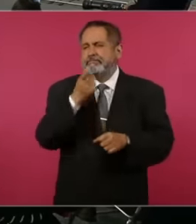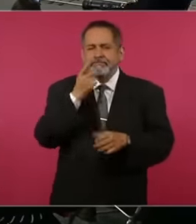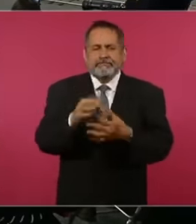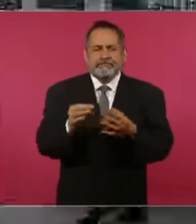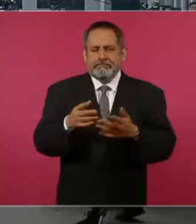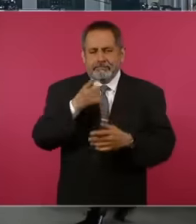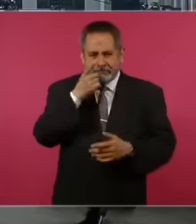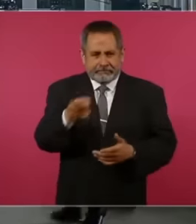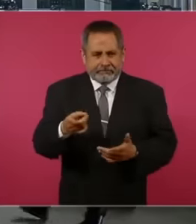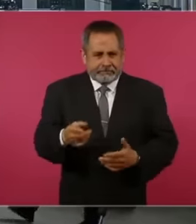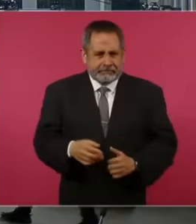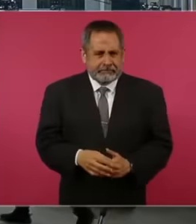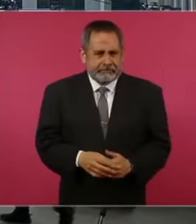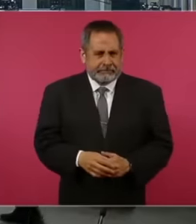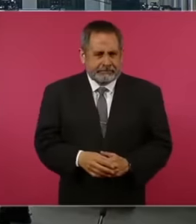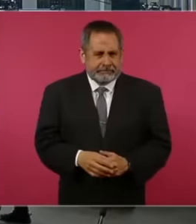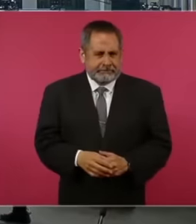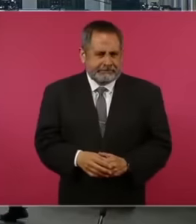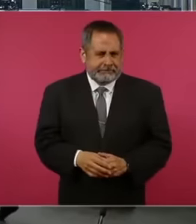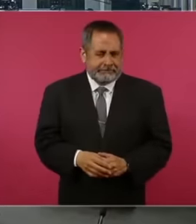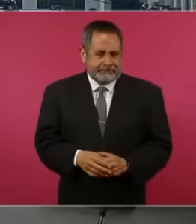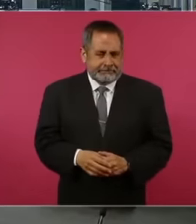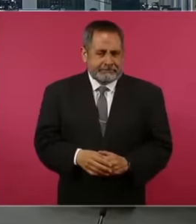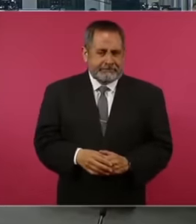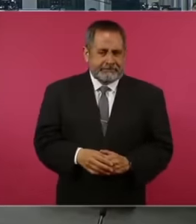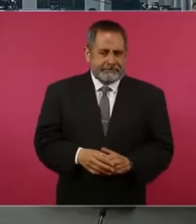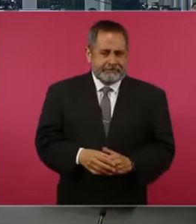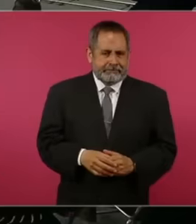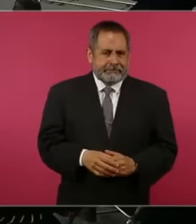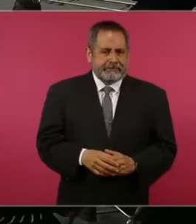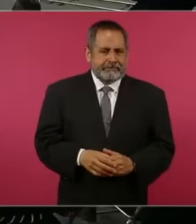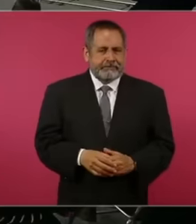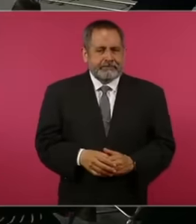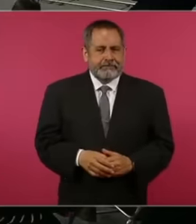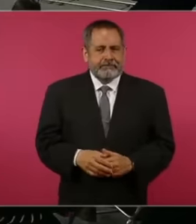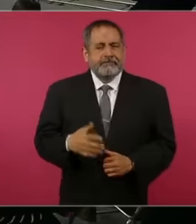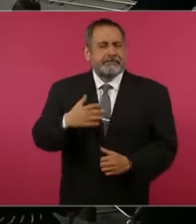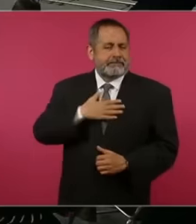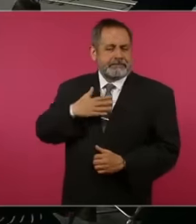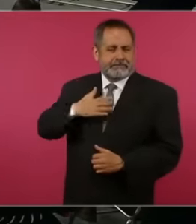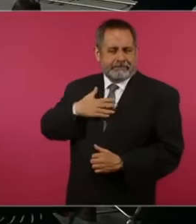would say this one in my land